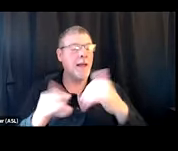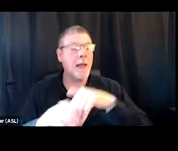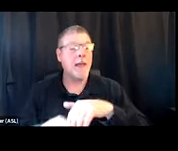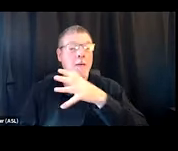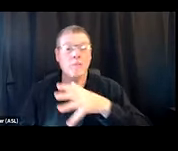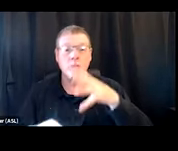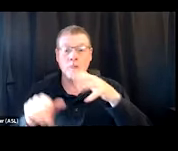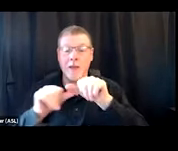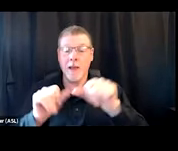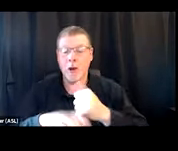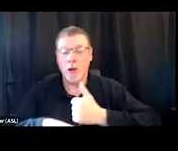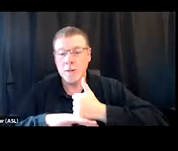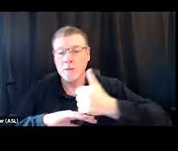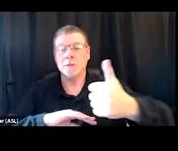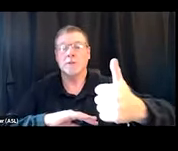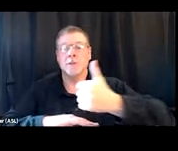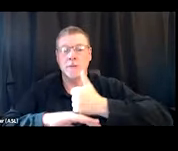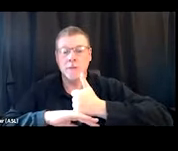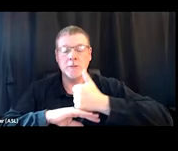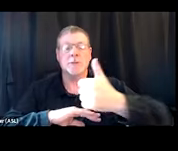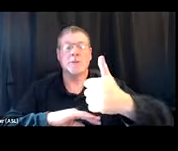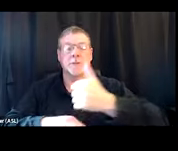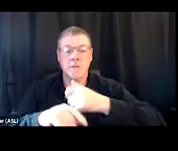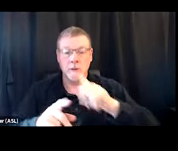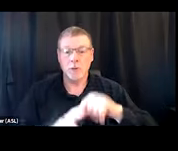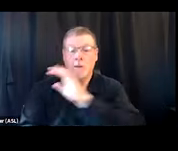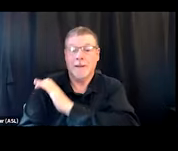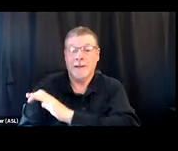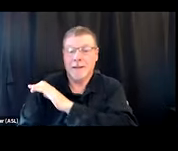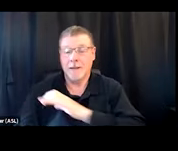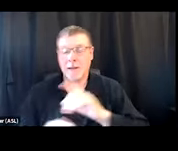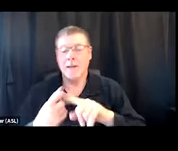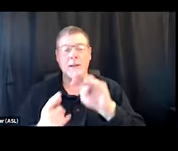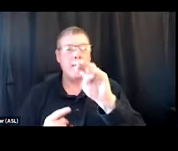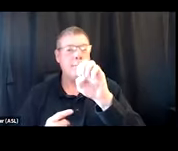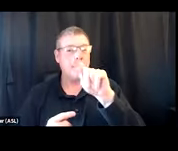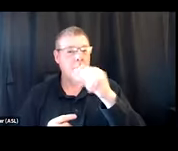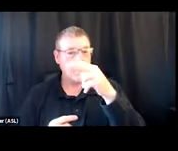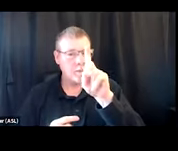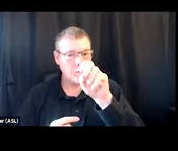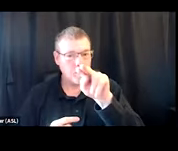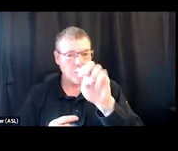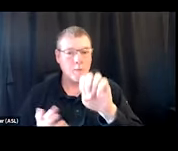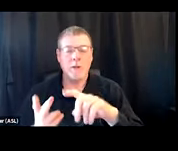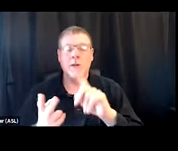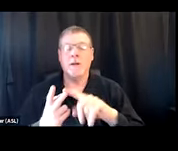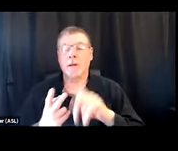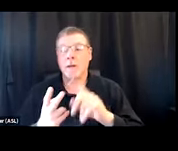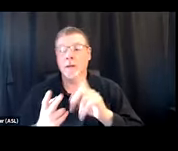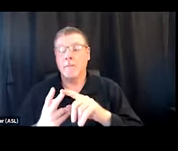getting back and forth to a clinic, if we're talking about methadone or even sometimes Suboxone,